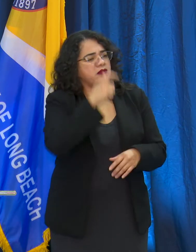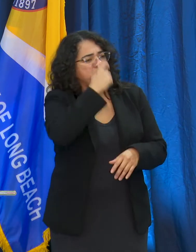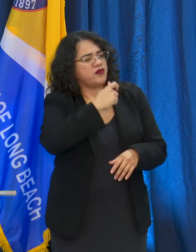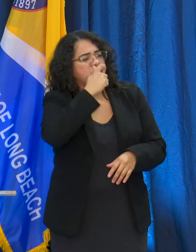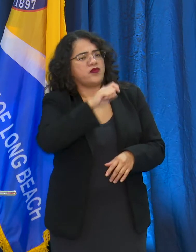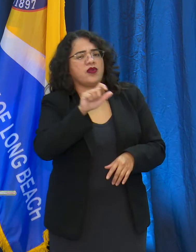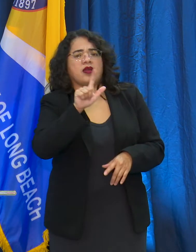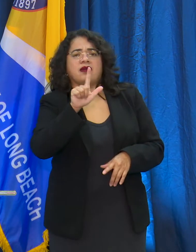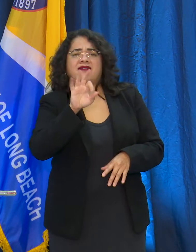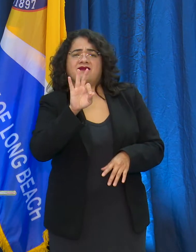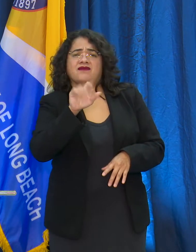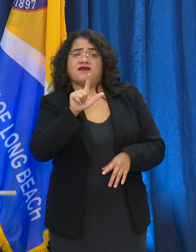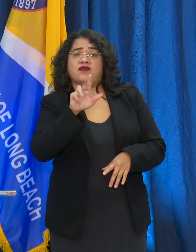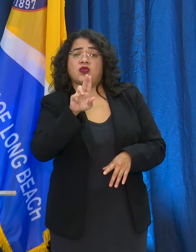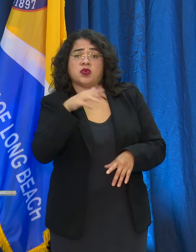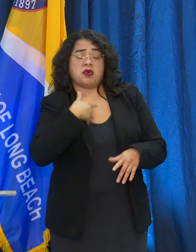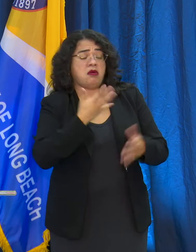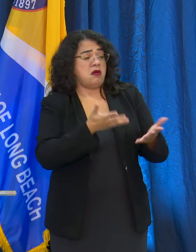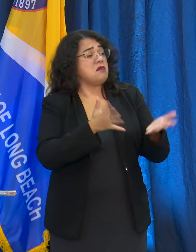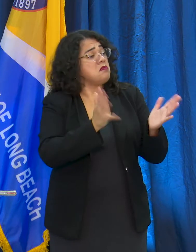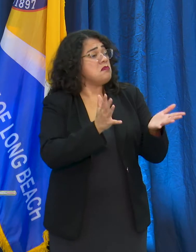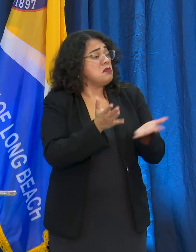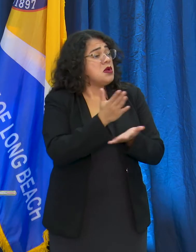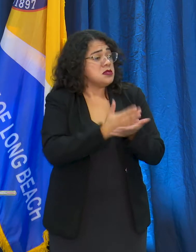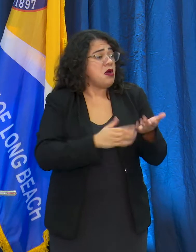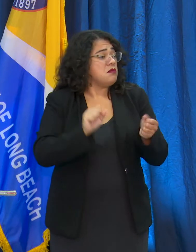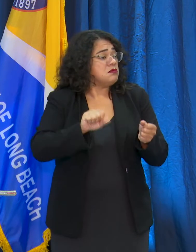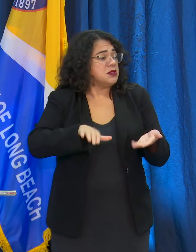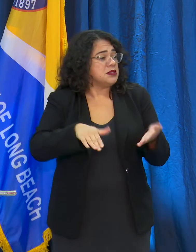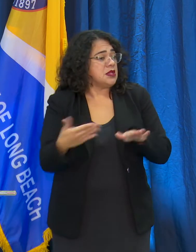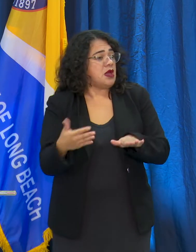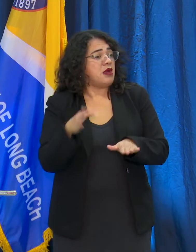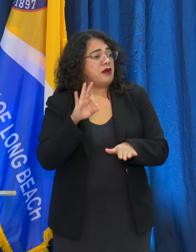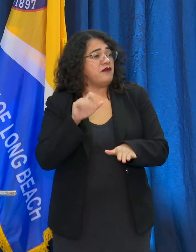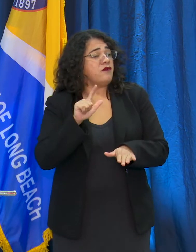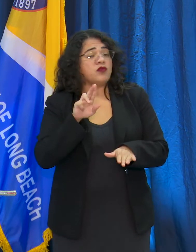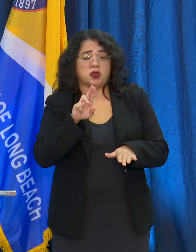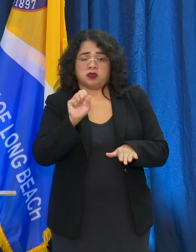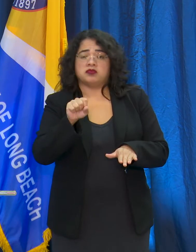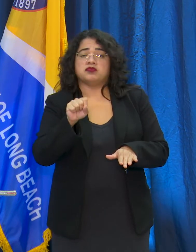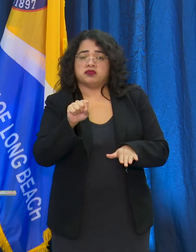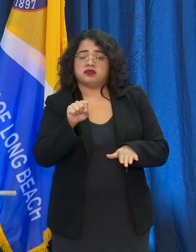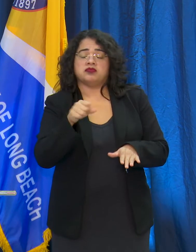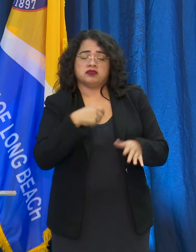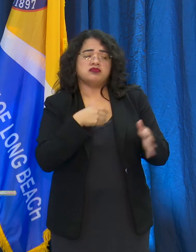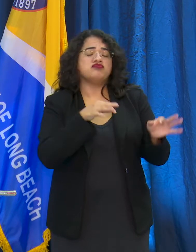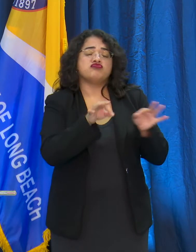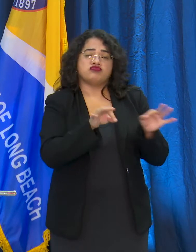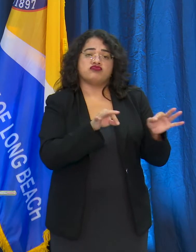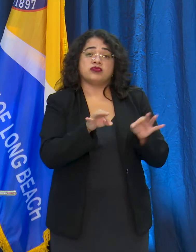say "Ah, like the flu, some people die from flu." So we looked it up and you know, people die from COVID almost every day